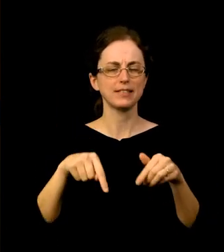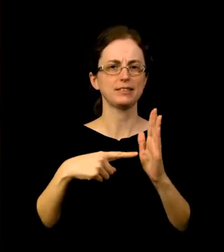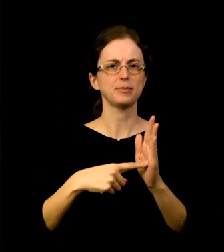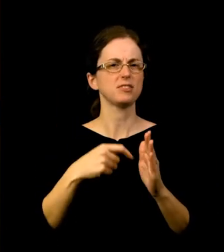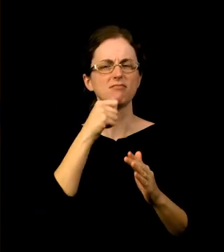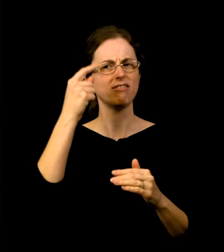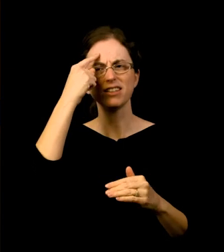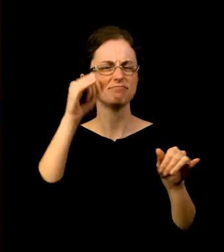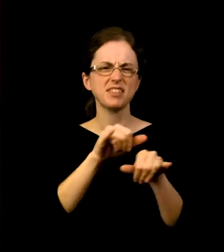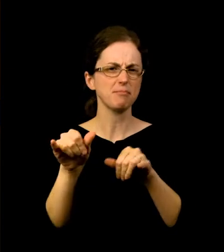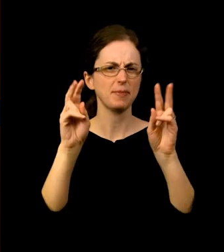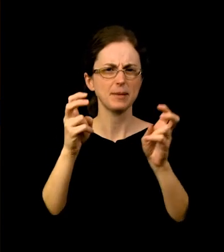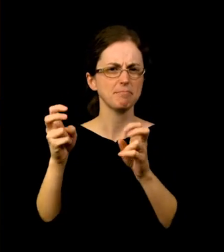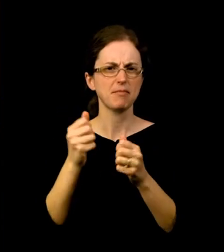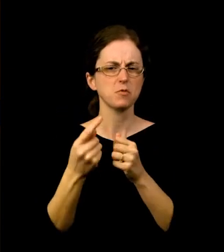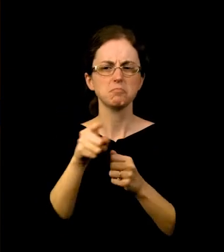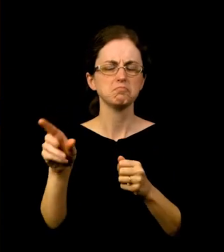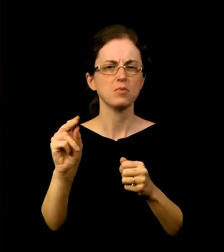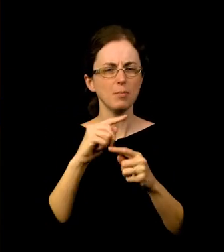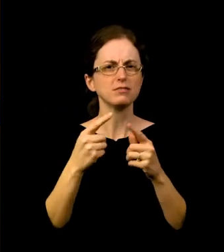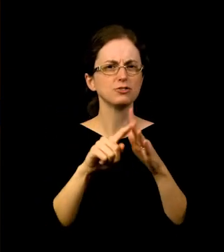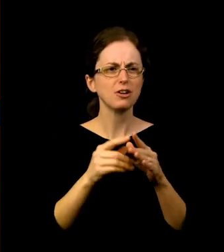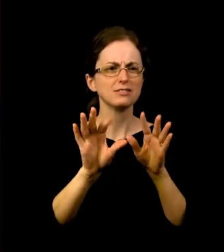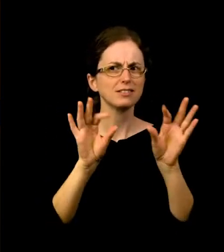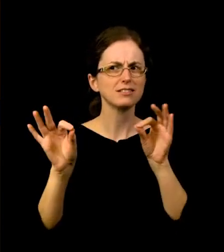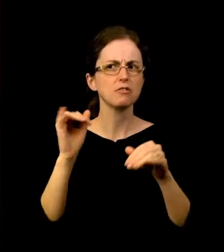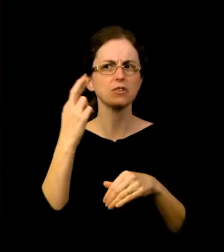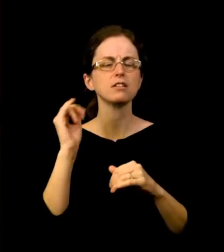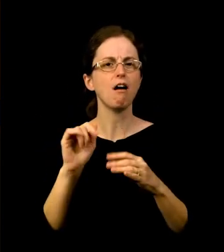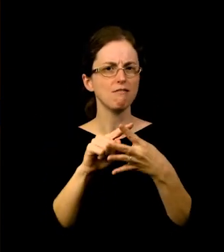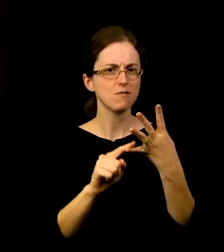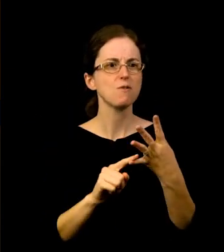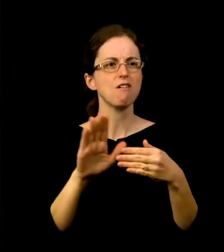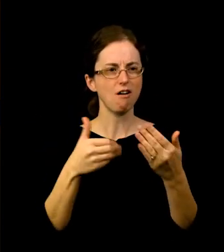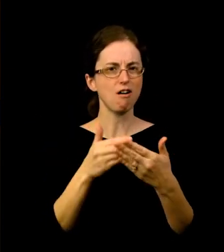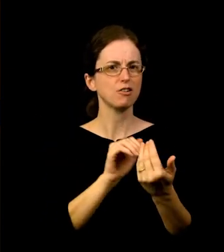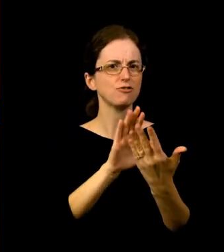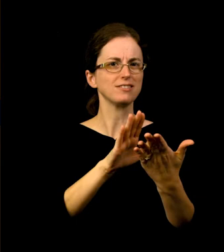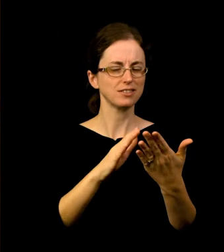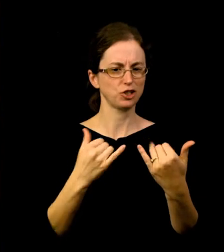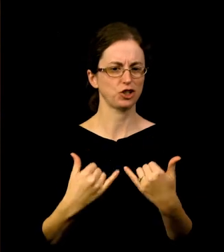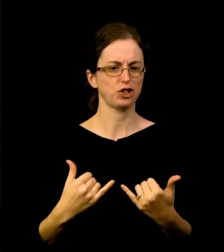I realized that all four artists were addressing current events and urgent social issues in different ways.